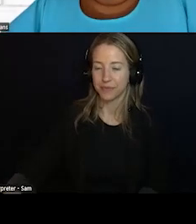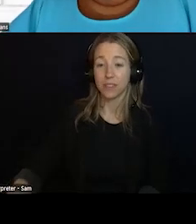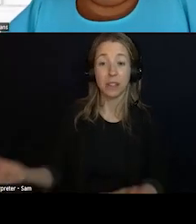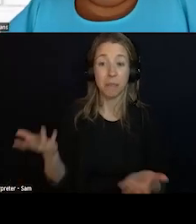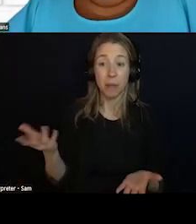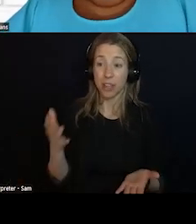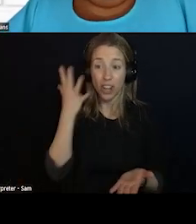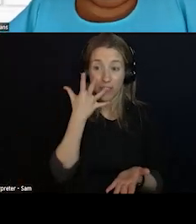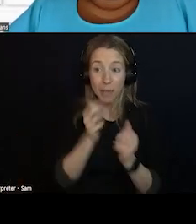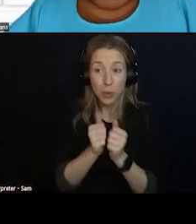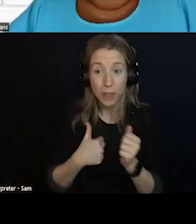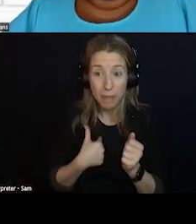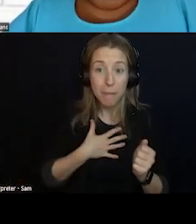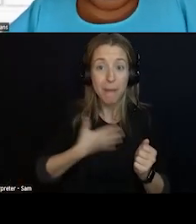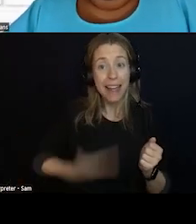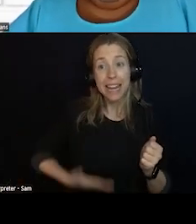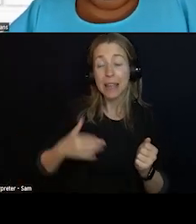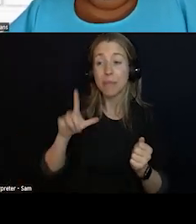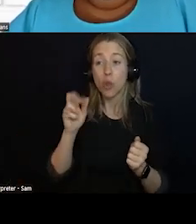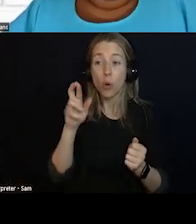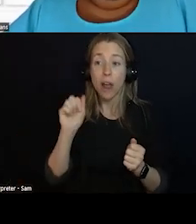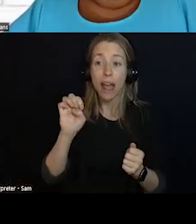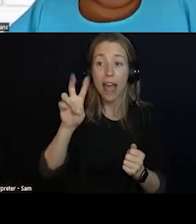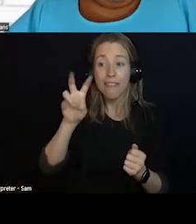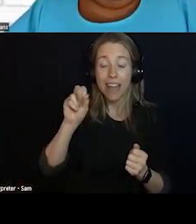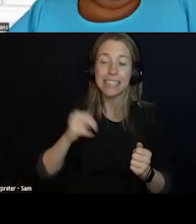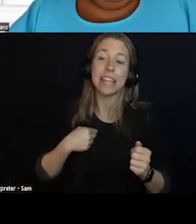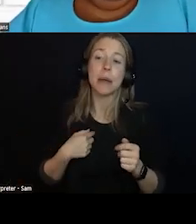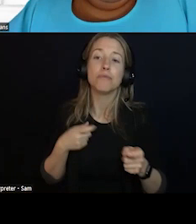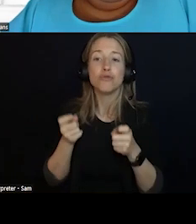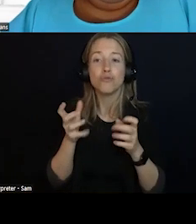I AM LAURA EVANS. I AM THE DIRECTOR OF NATIONAL POLICY FOR STATE HEALTH AND IT IS MY